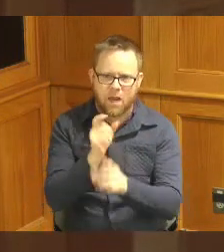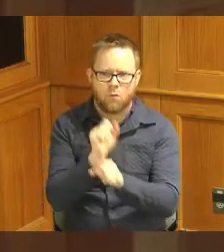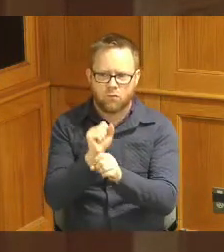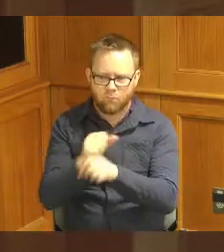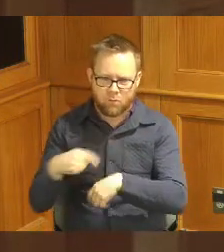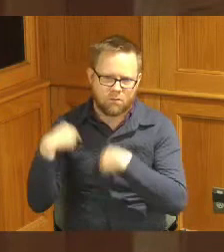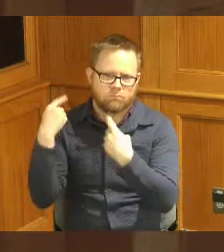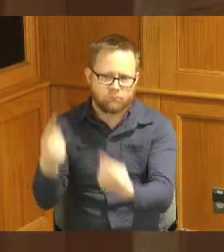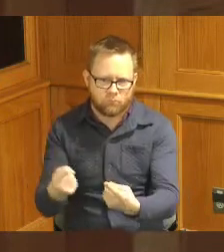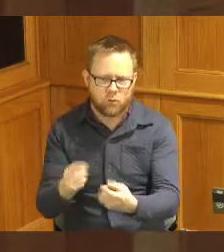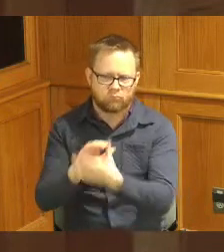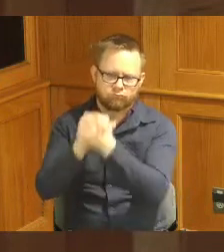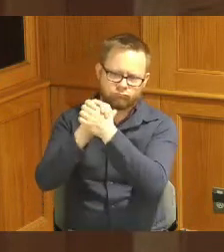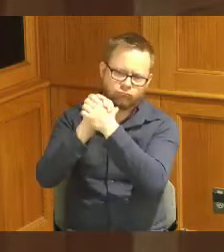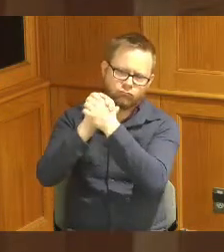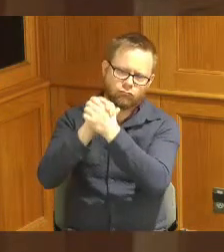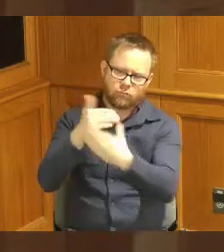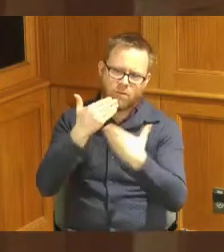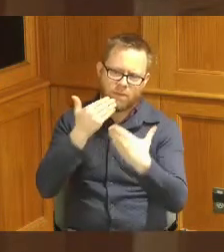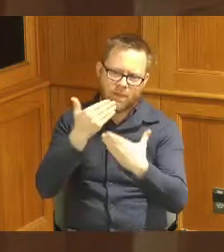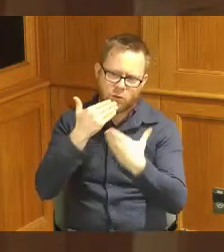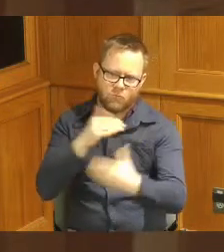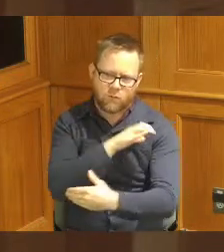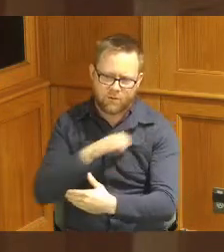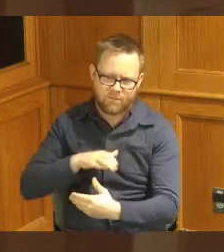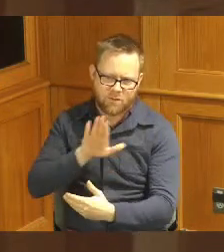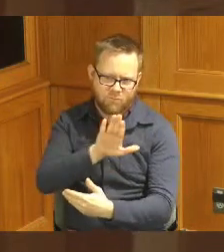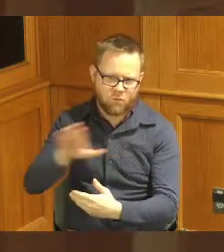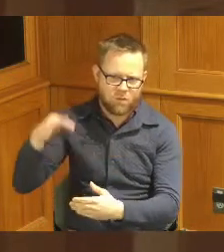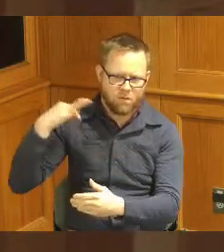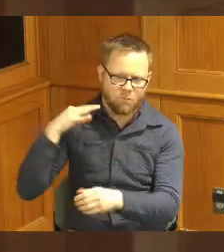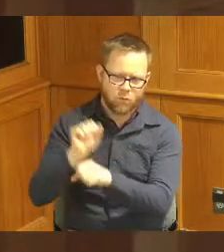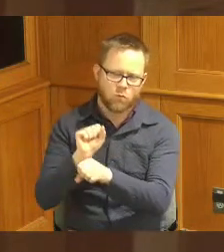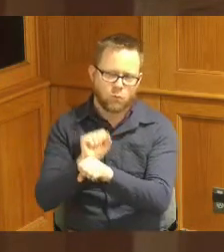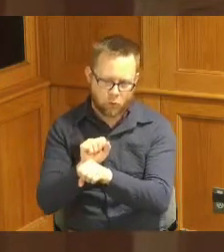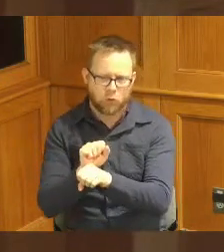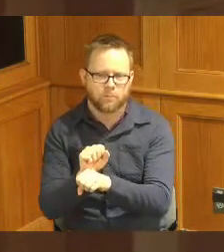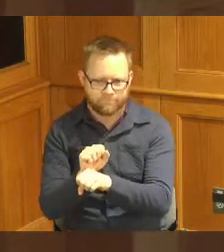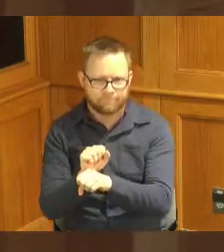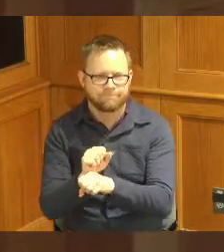want a big shout out to them a big thank you for their volunteer participation in that thank you